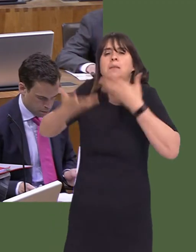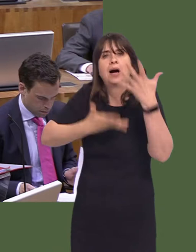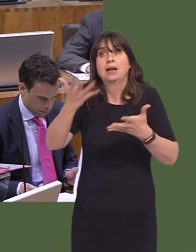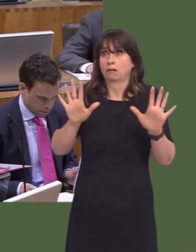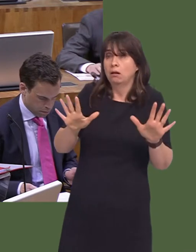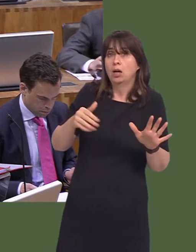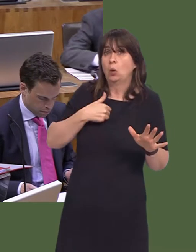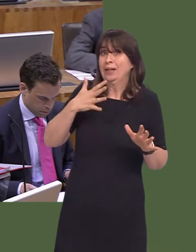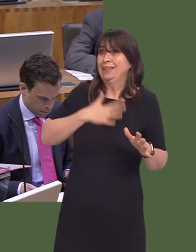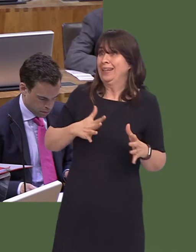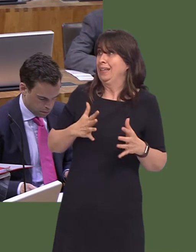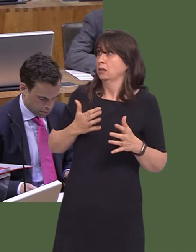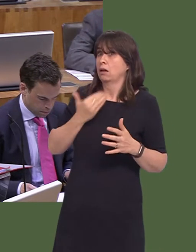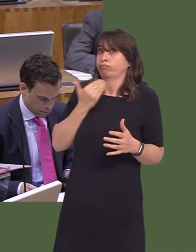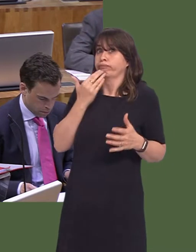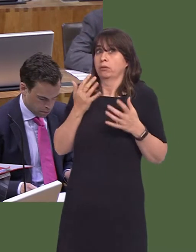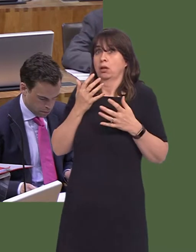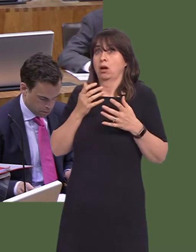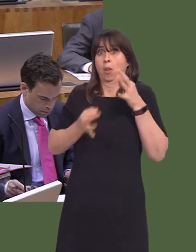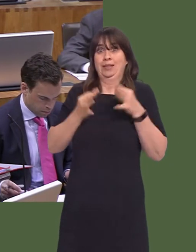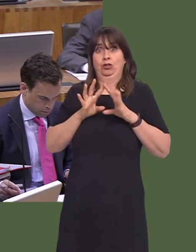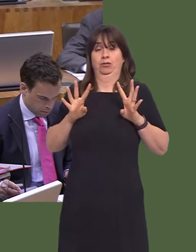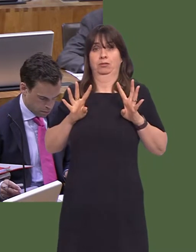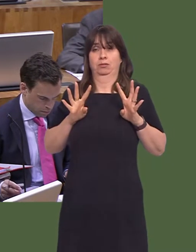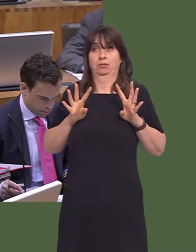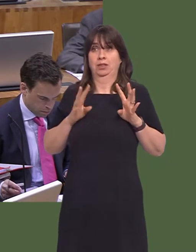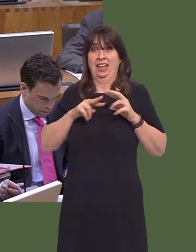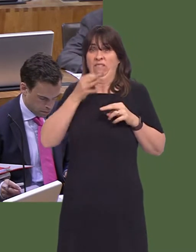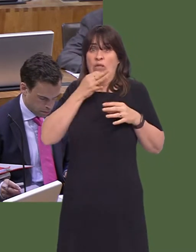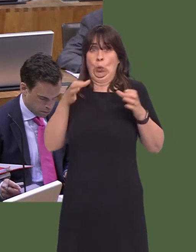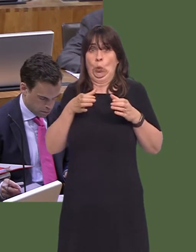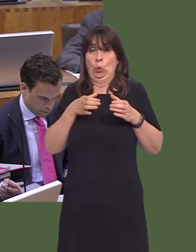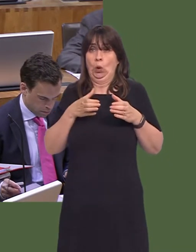of people to do the job properly. It's in nobody's interests to have Assembly Members